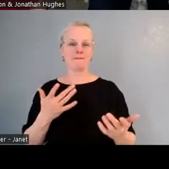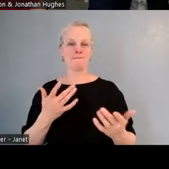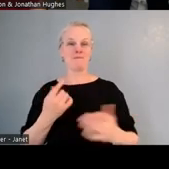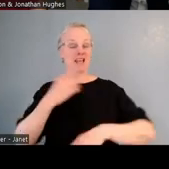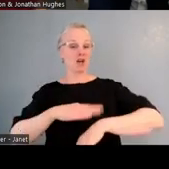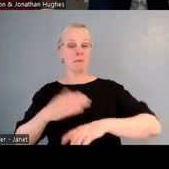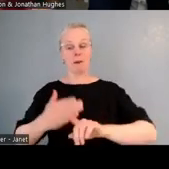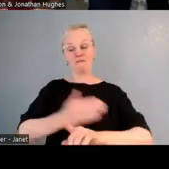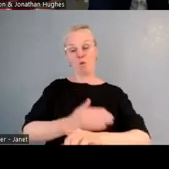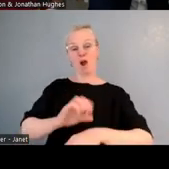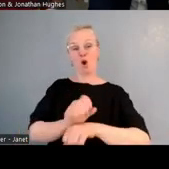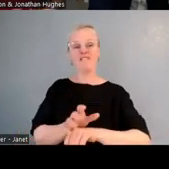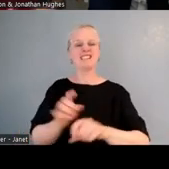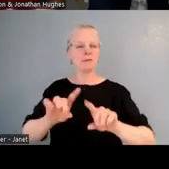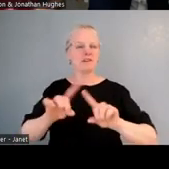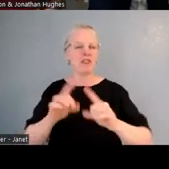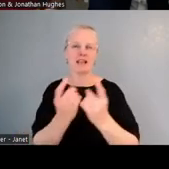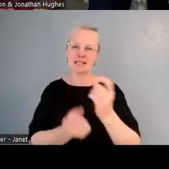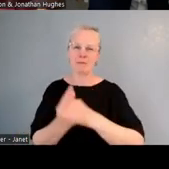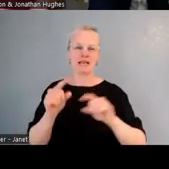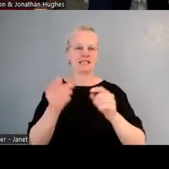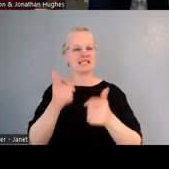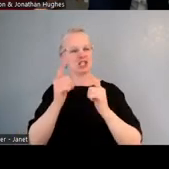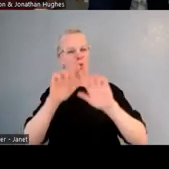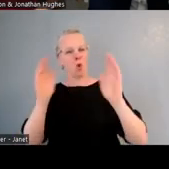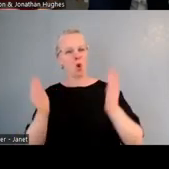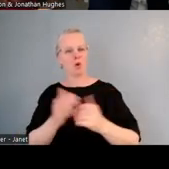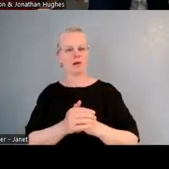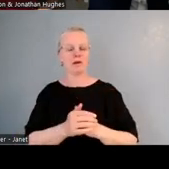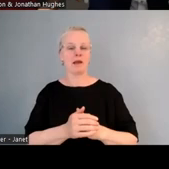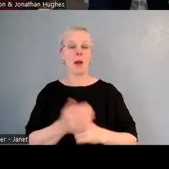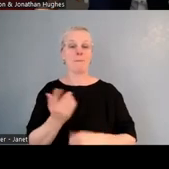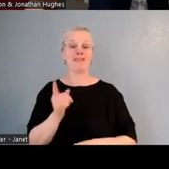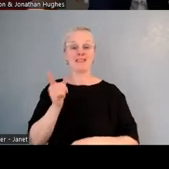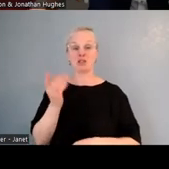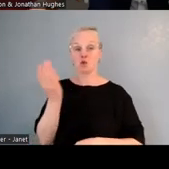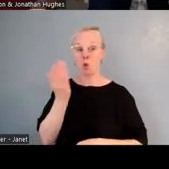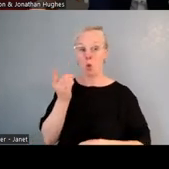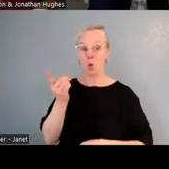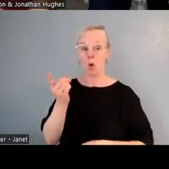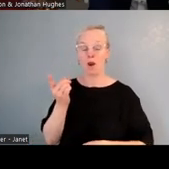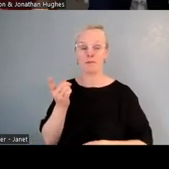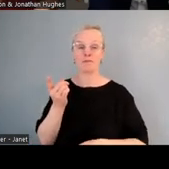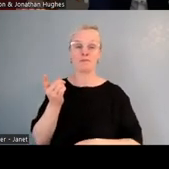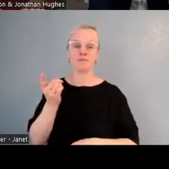But we have always looked at ngā uri o ngā iwi. They've always been quite adaptive,